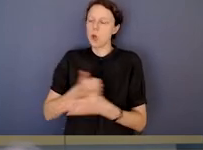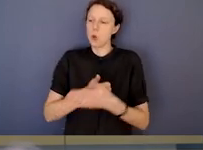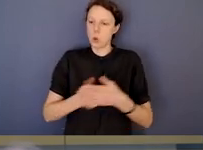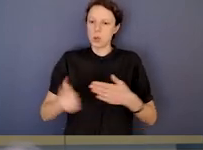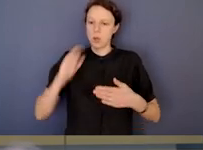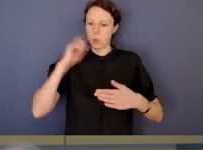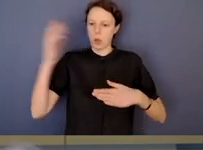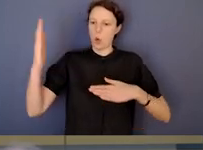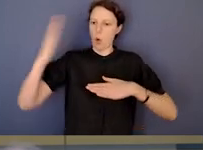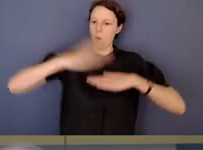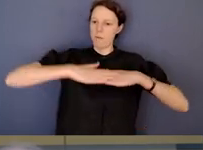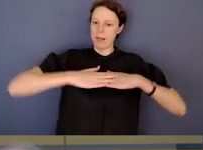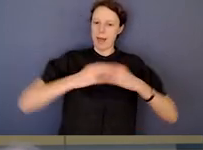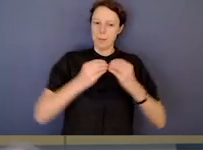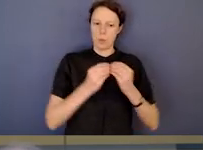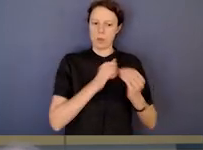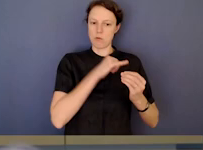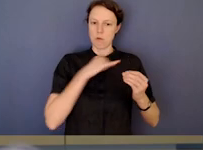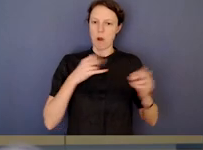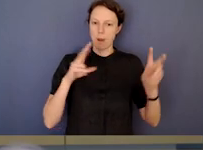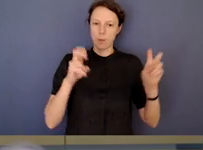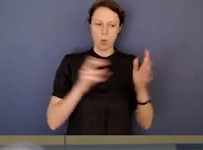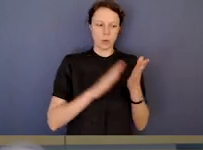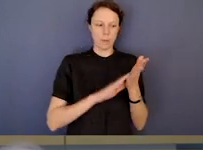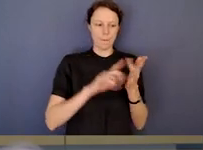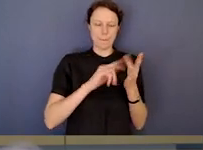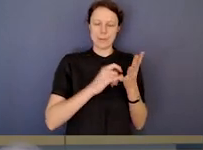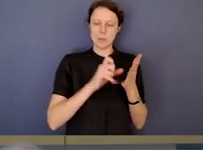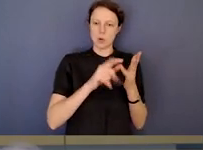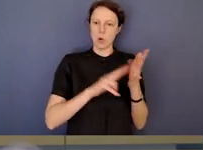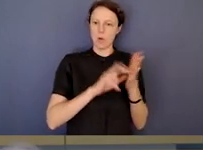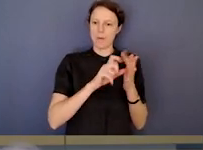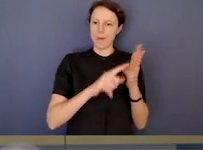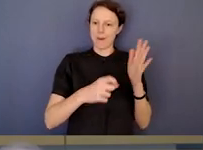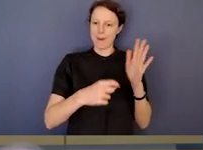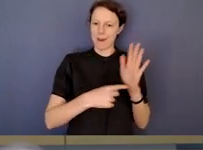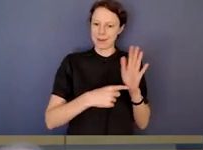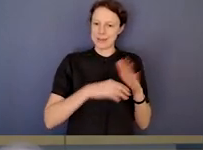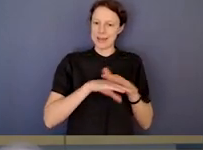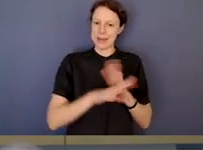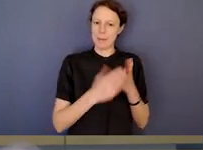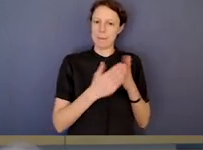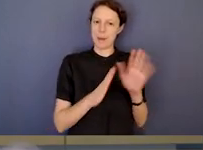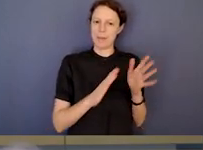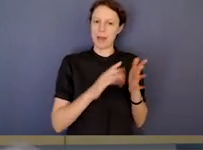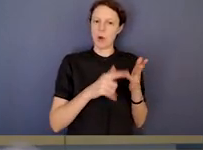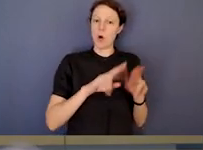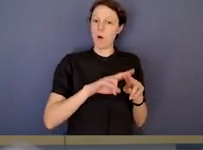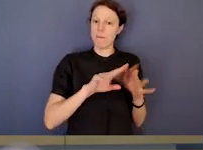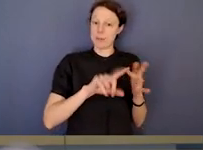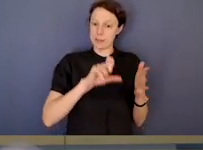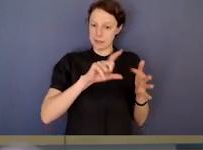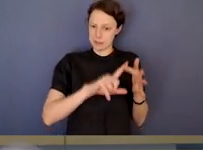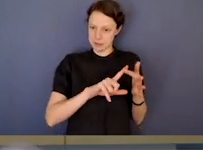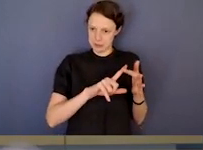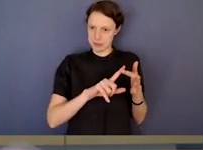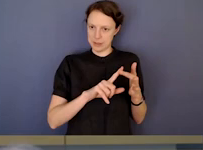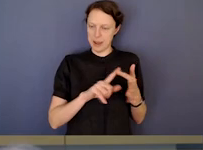the crime of misconduct in public office, but not necessarily because there can be an abuse office